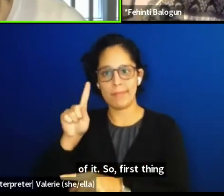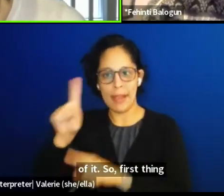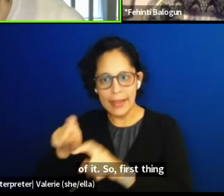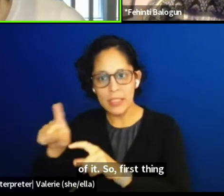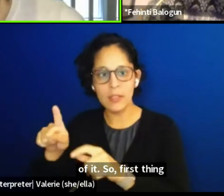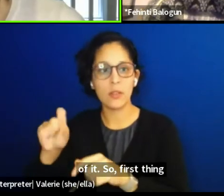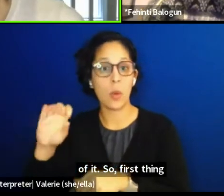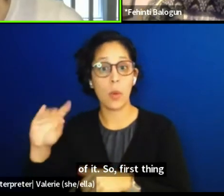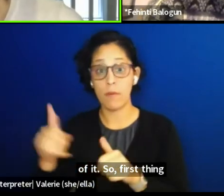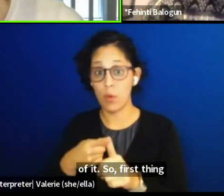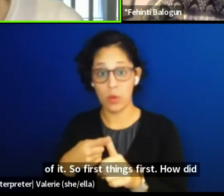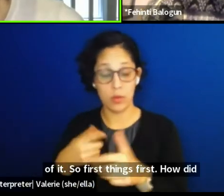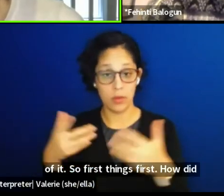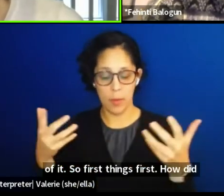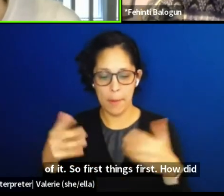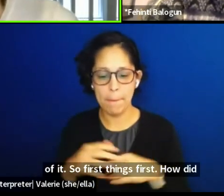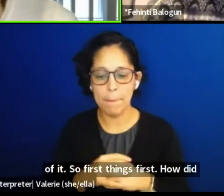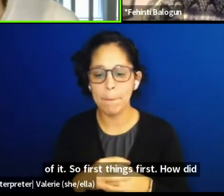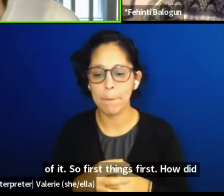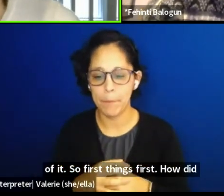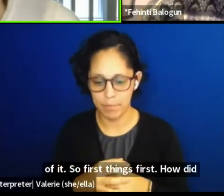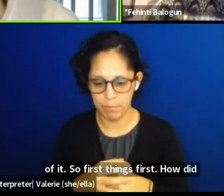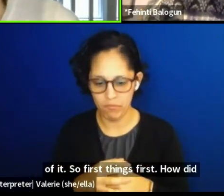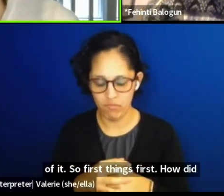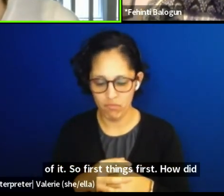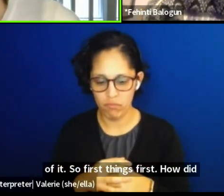how did it feel to have a piece of yours,